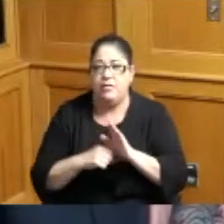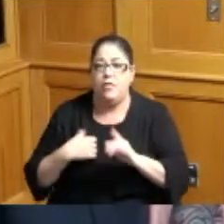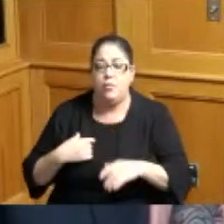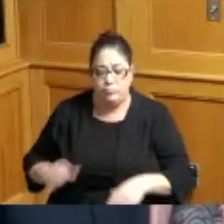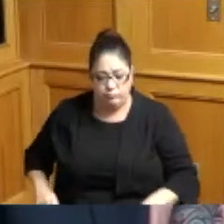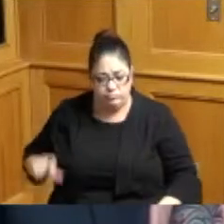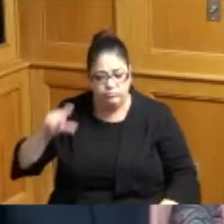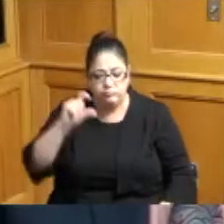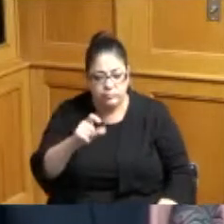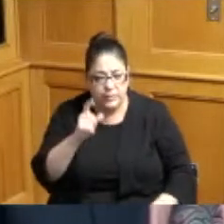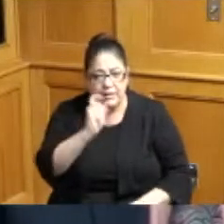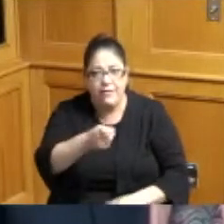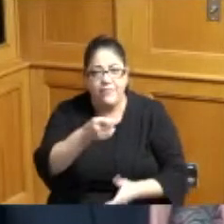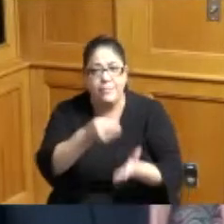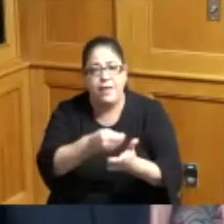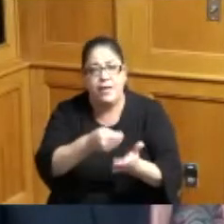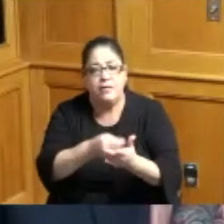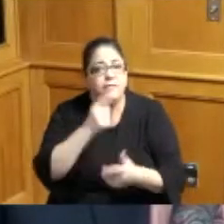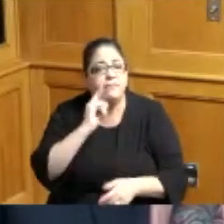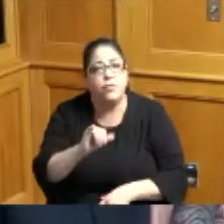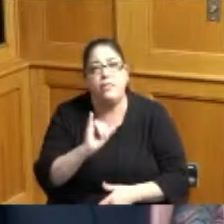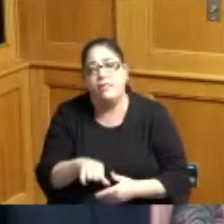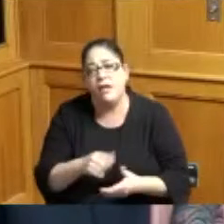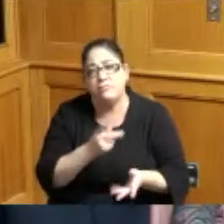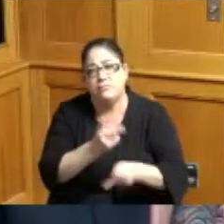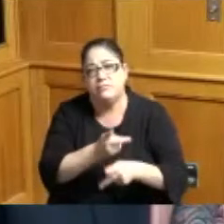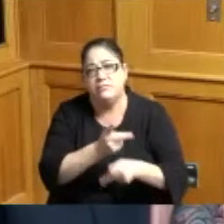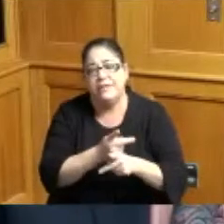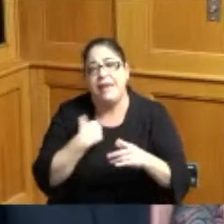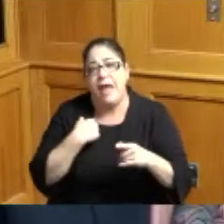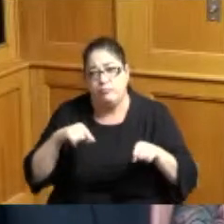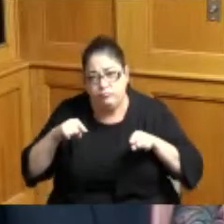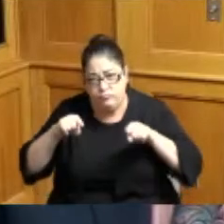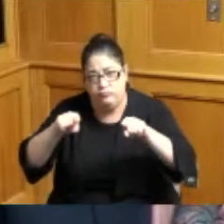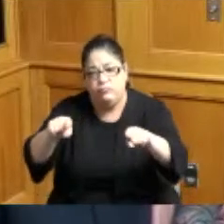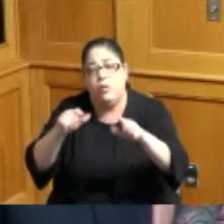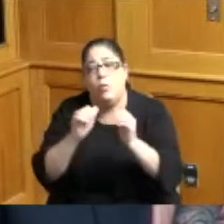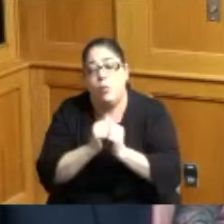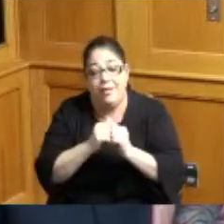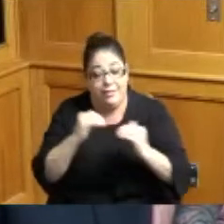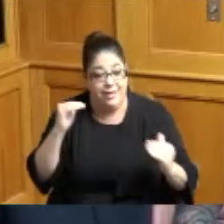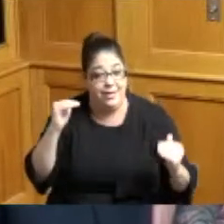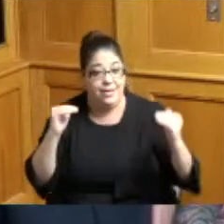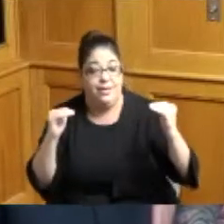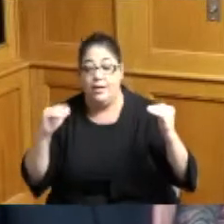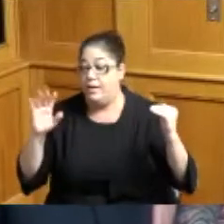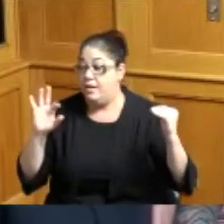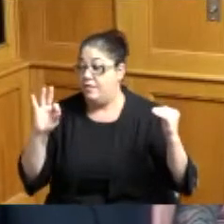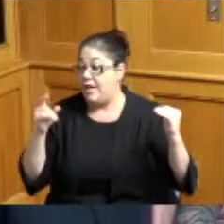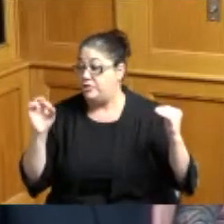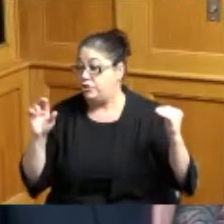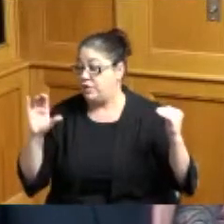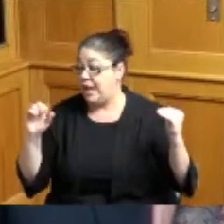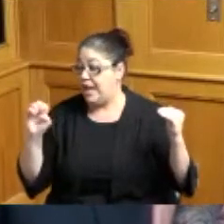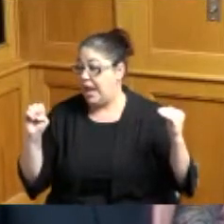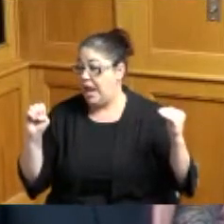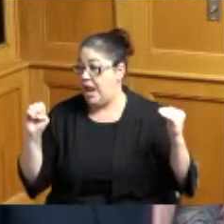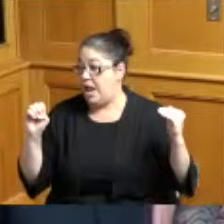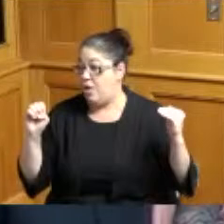kinship providers and now we are on parity with the foster care providers and I think that's as